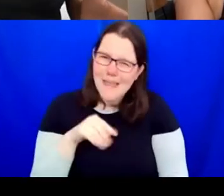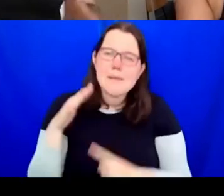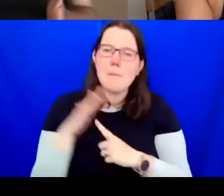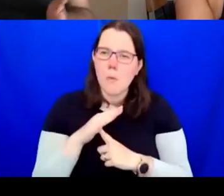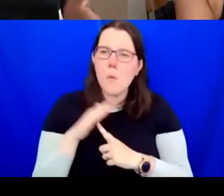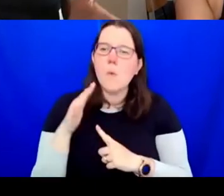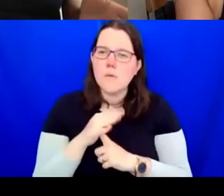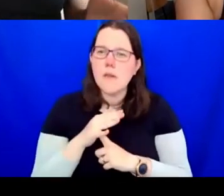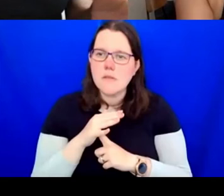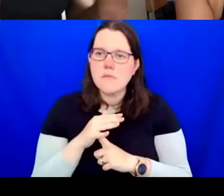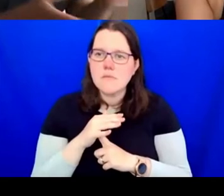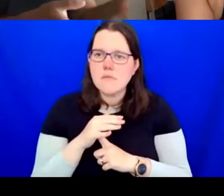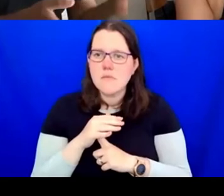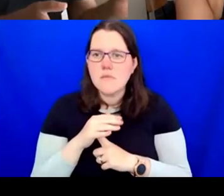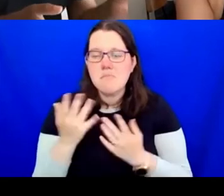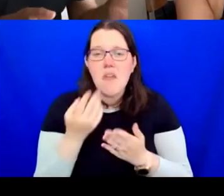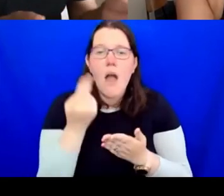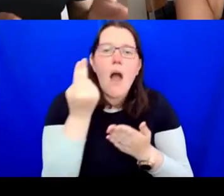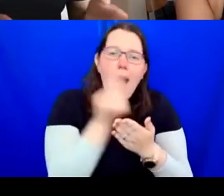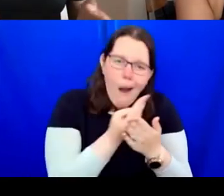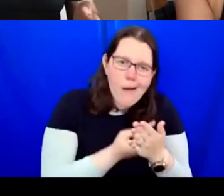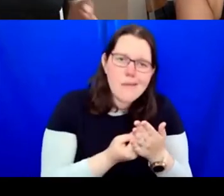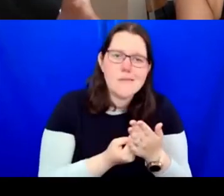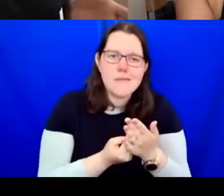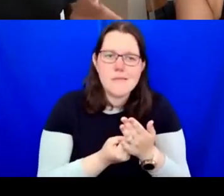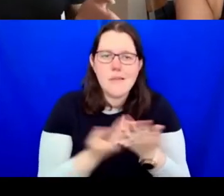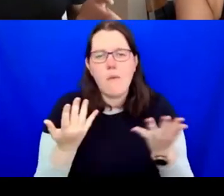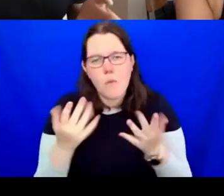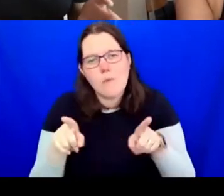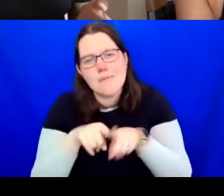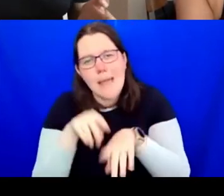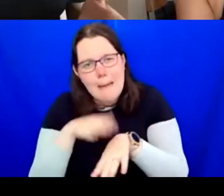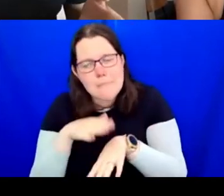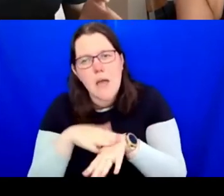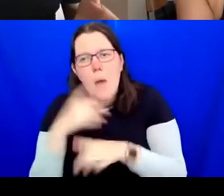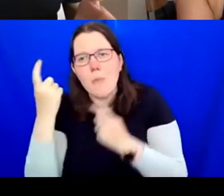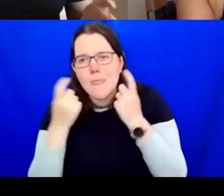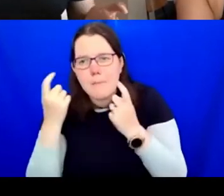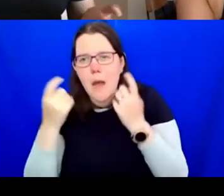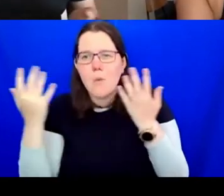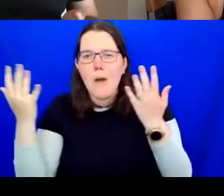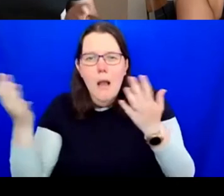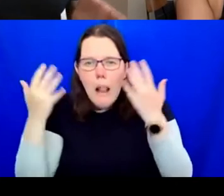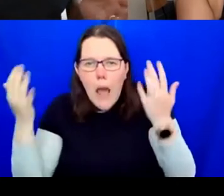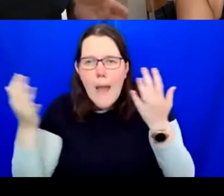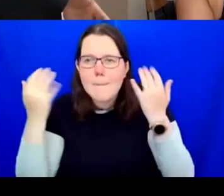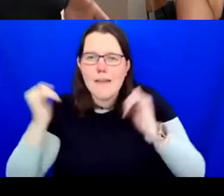to the arts is like the climate crisis, as you would know having explored it through your work.